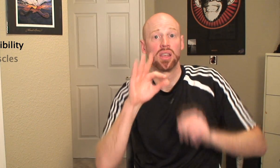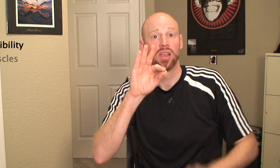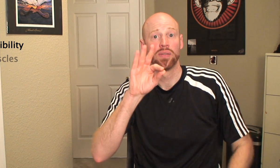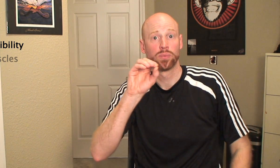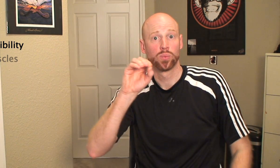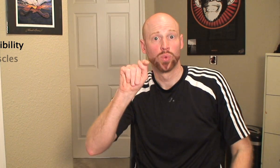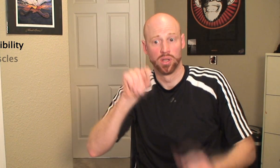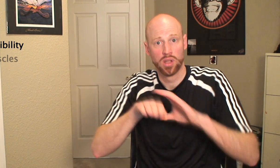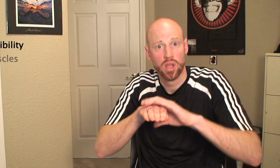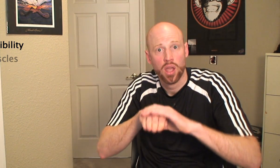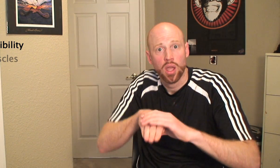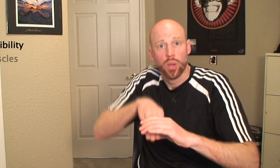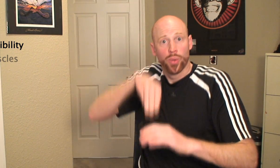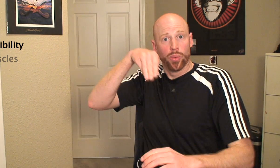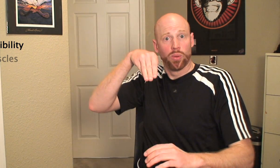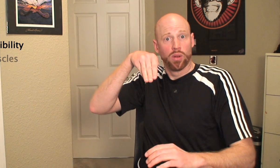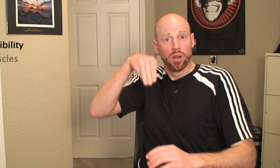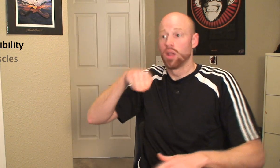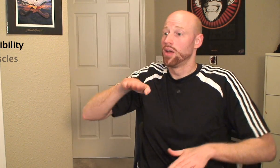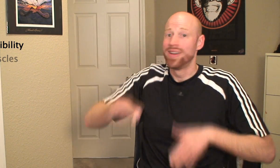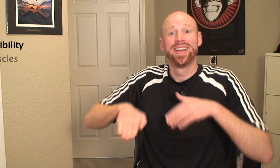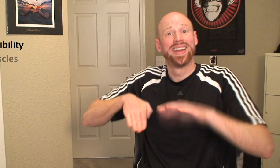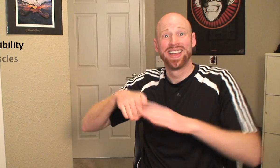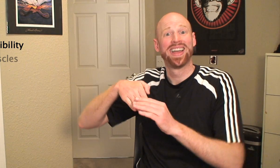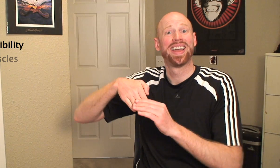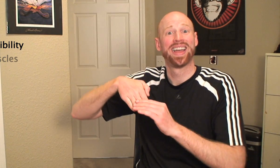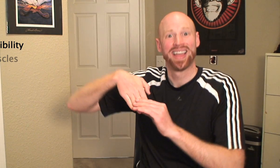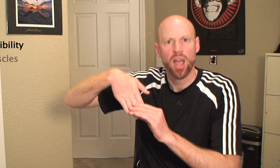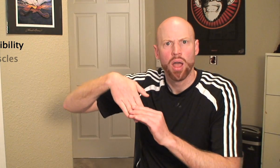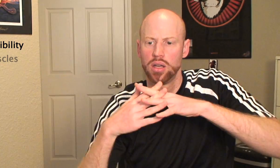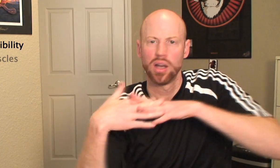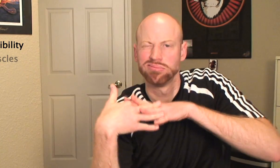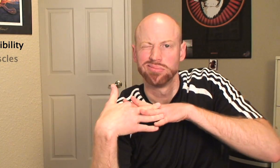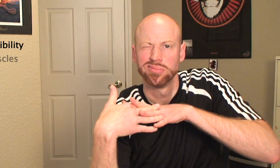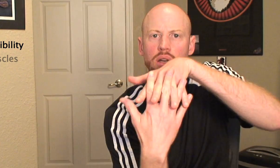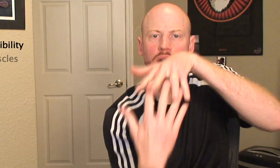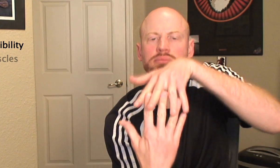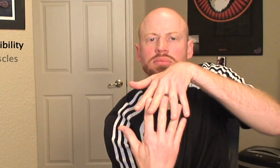In this condition, when taken out of the confines of the shoe and flexed, fibers in the foot are more prone